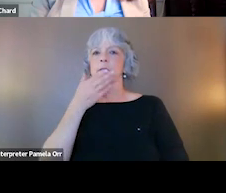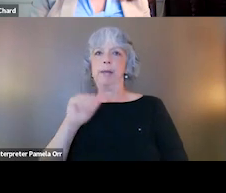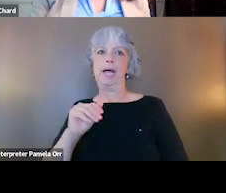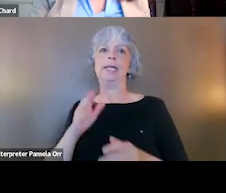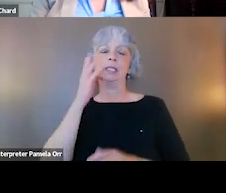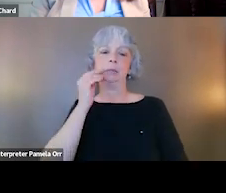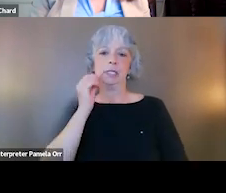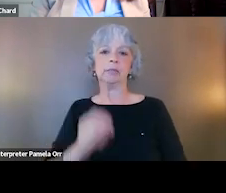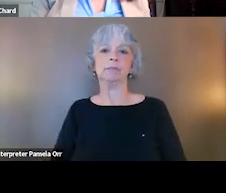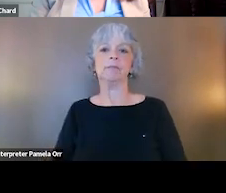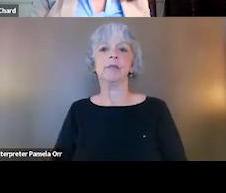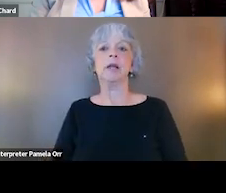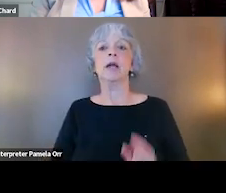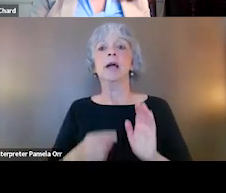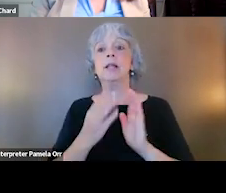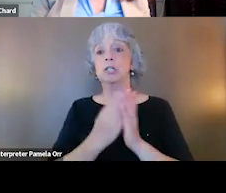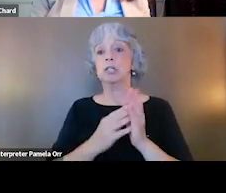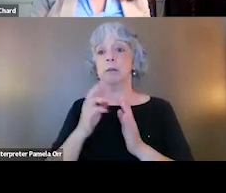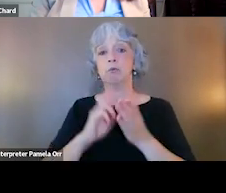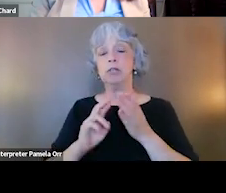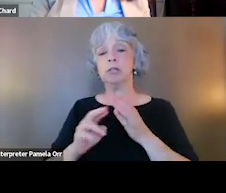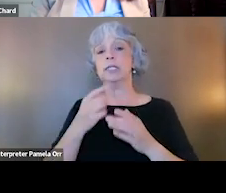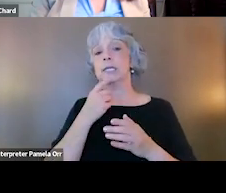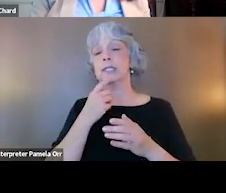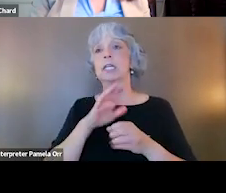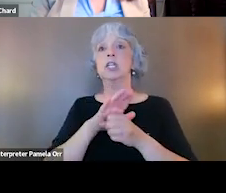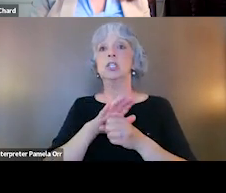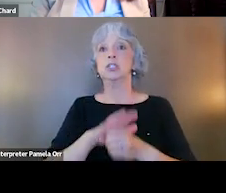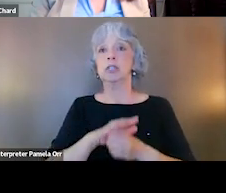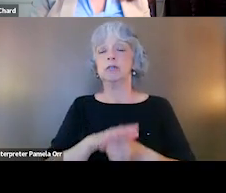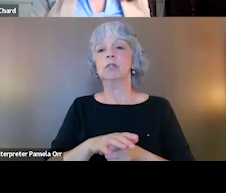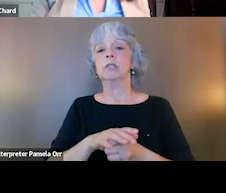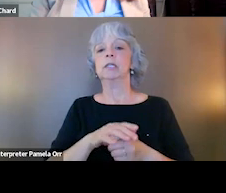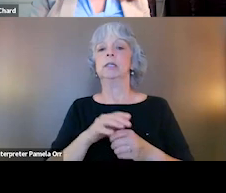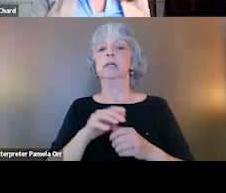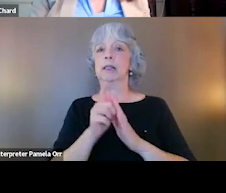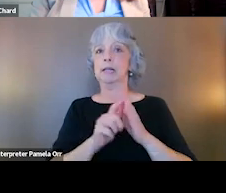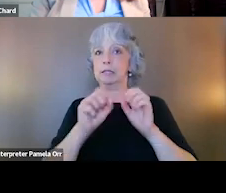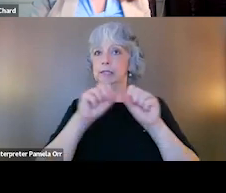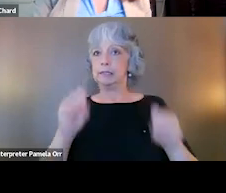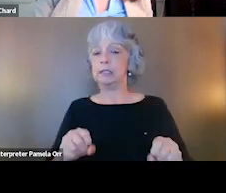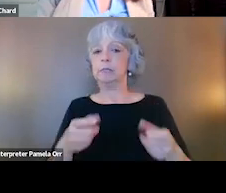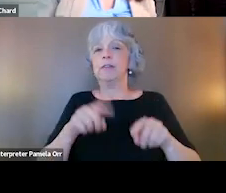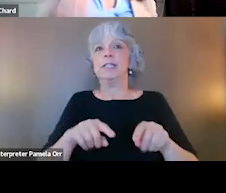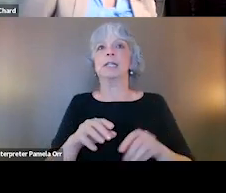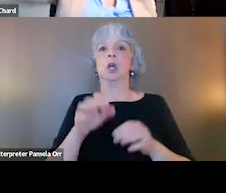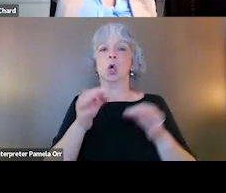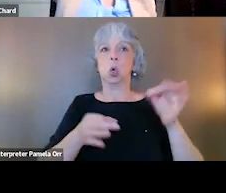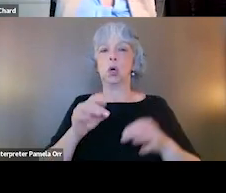And in fact, there's some research to suggest that stressful events in the legal system, I had mentioned this a little bit earlier, things like court dates when there's a lot of uncertainty